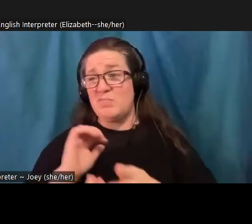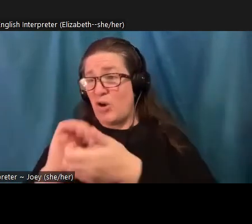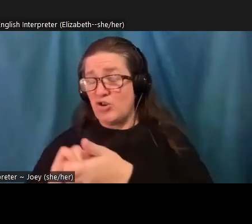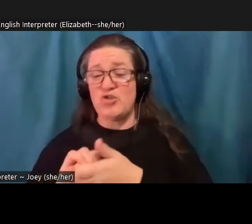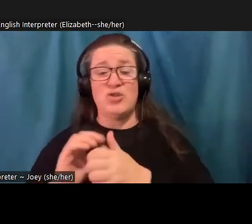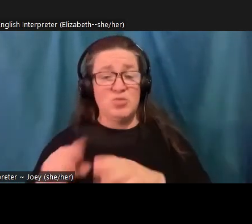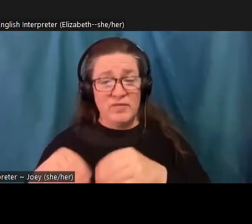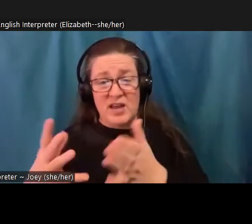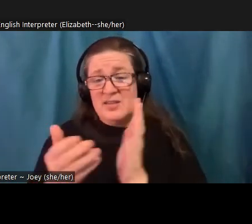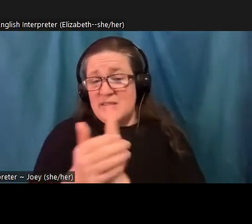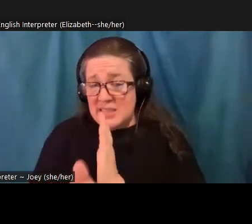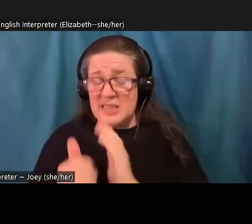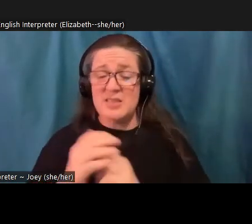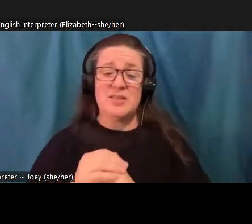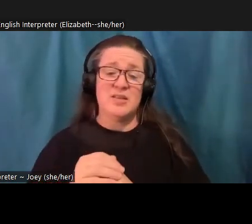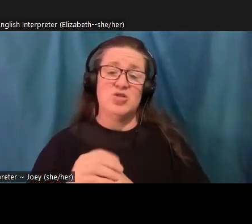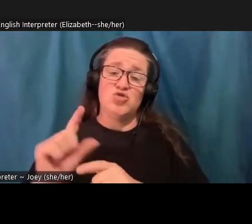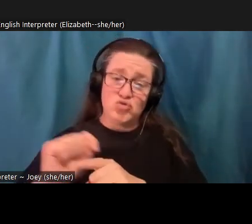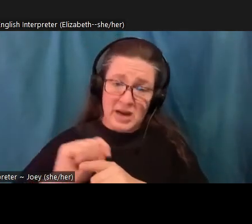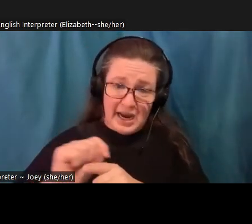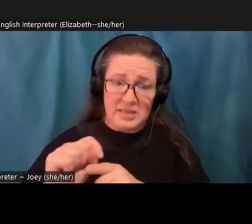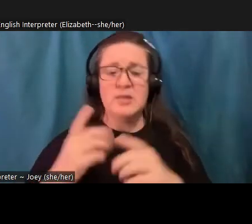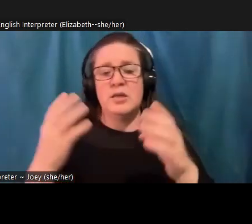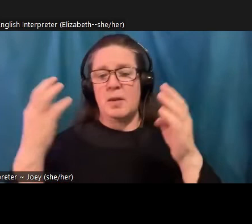emergency man? And because this is real, this global warming is